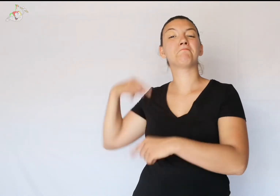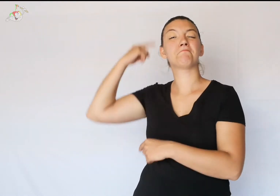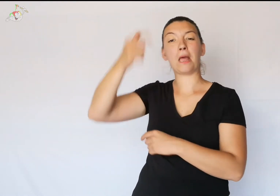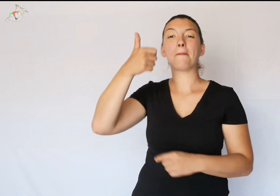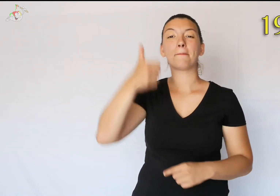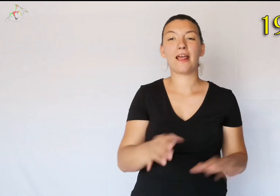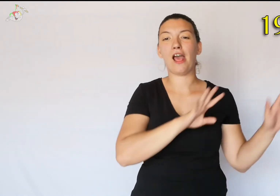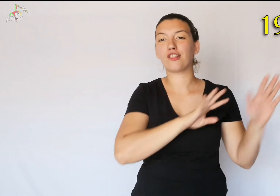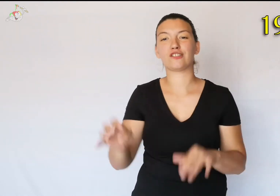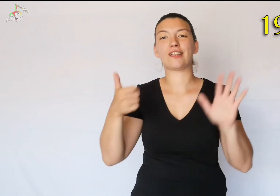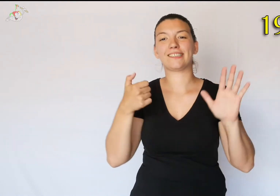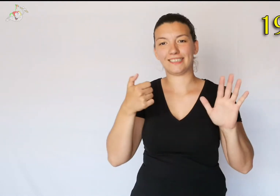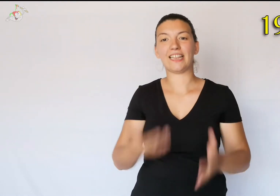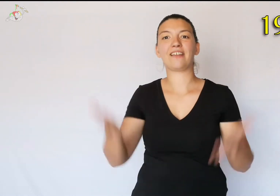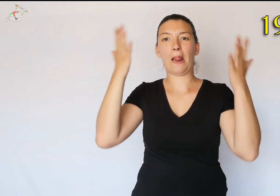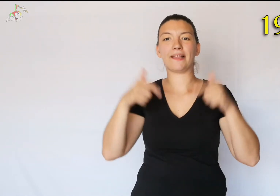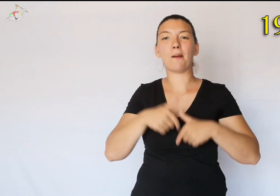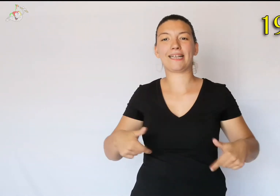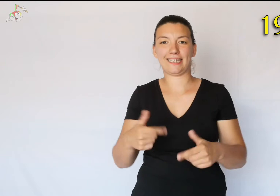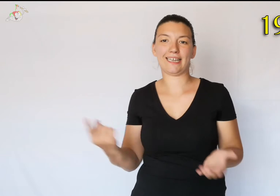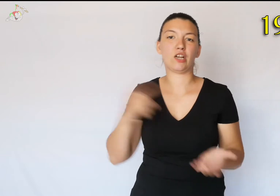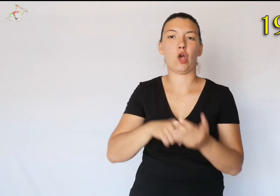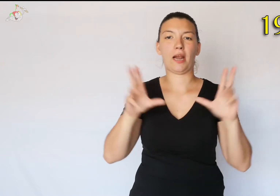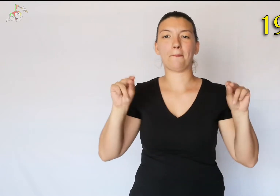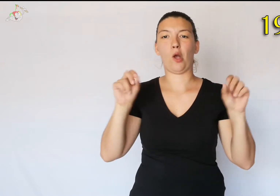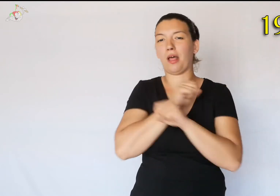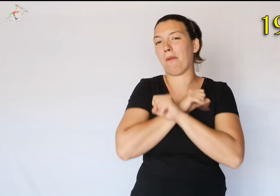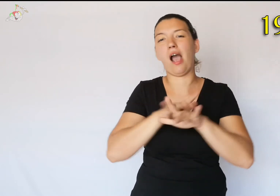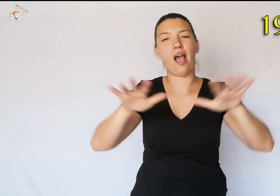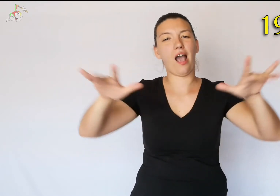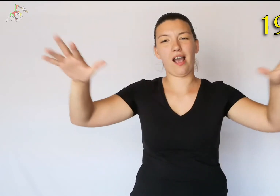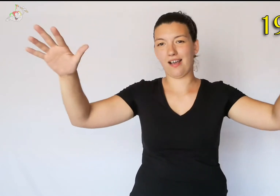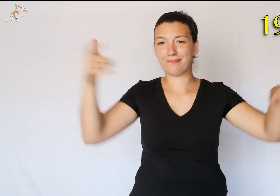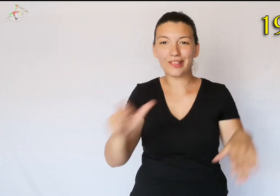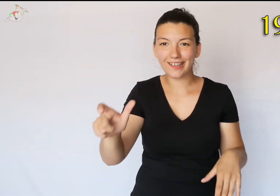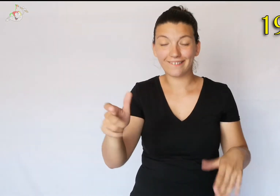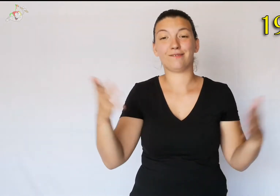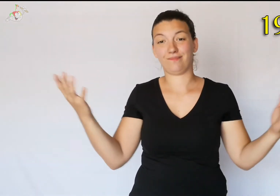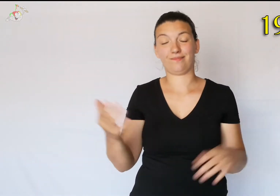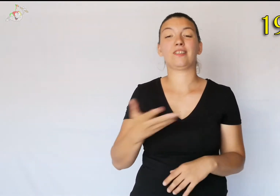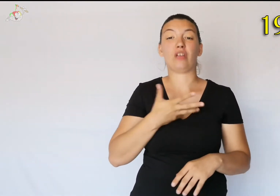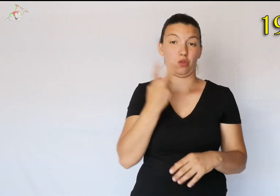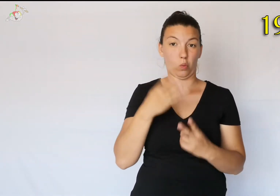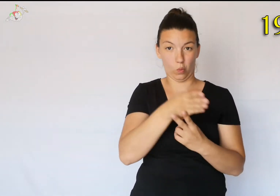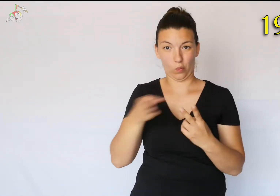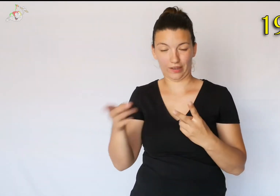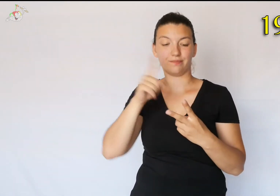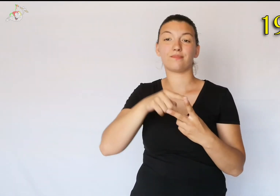In 1960 the bikini finally came back into fashion and spread rapidly for two reasons.